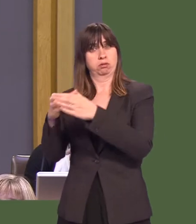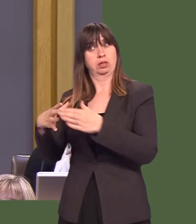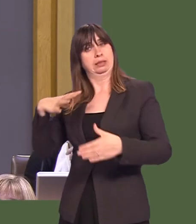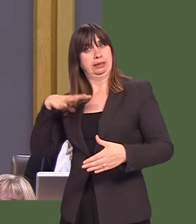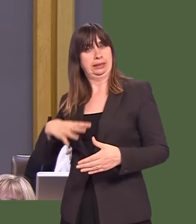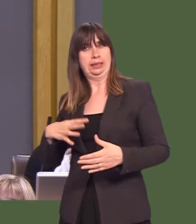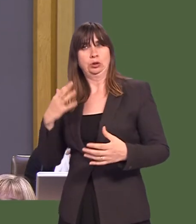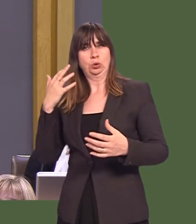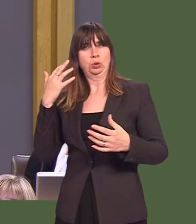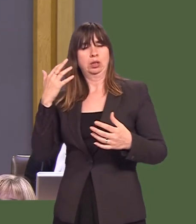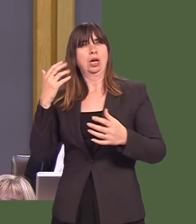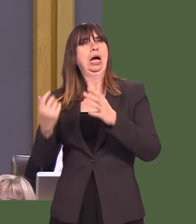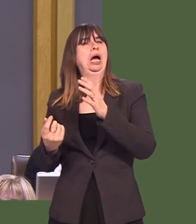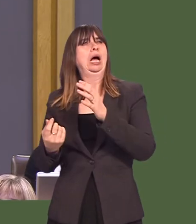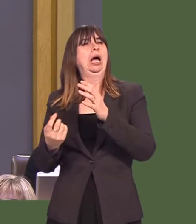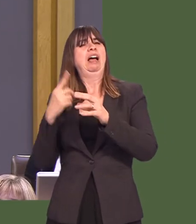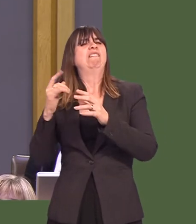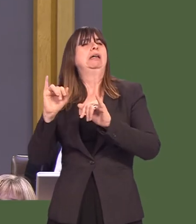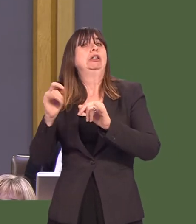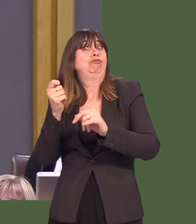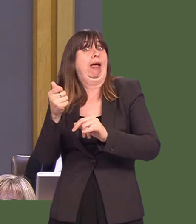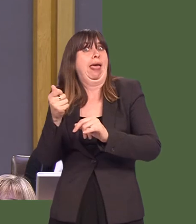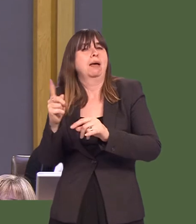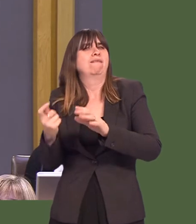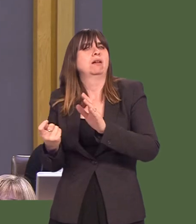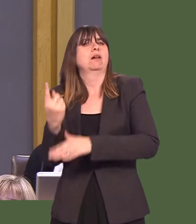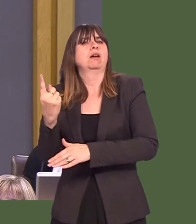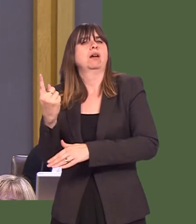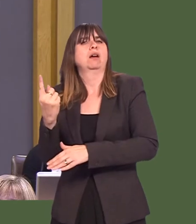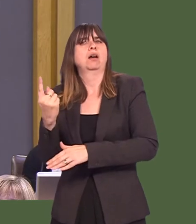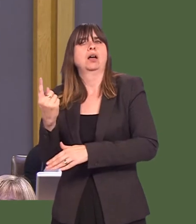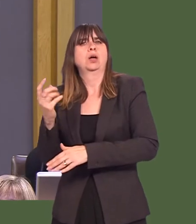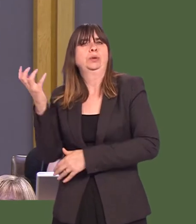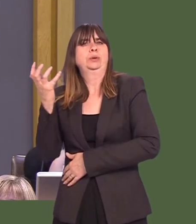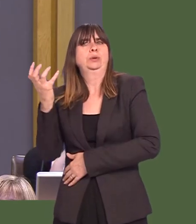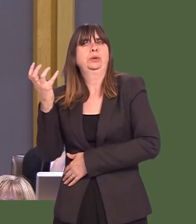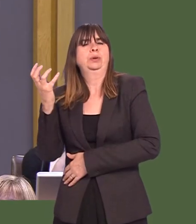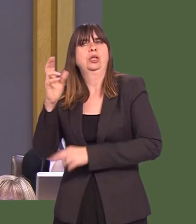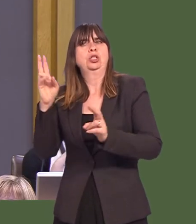reflect on occurrencesóthose rare occurrencesówhen something adverse happens on school trips?